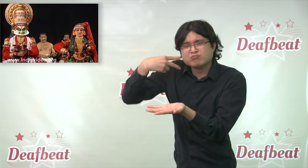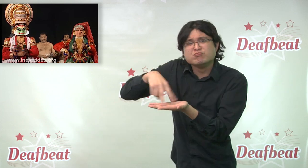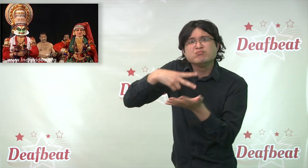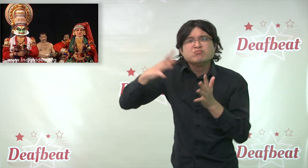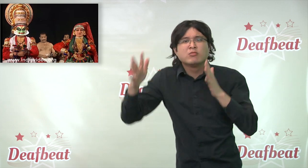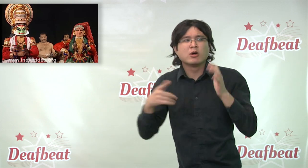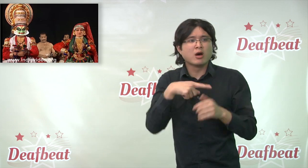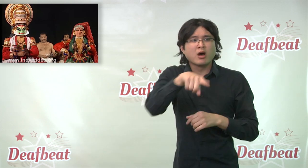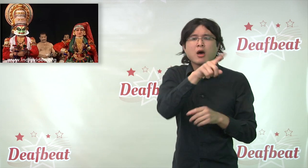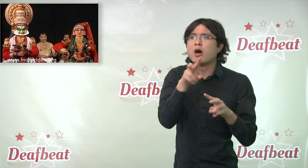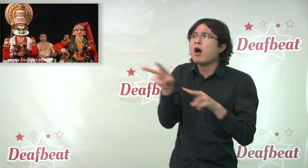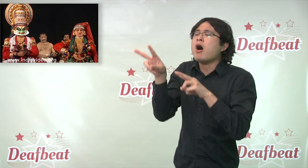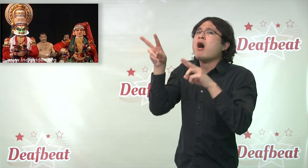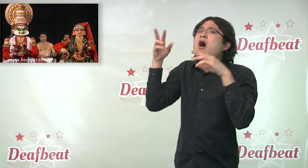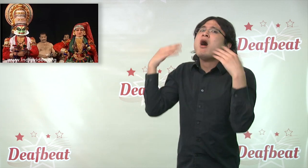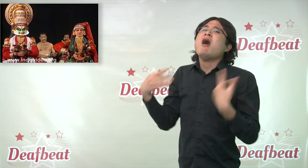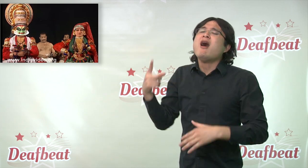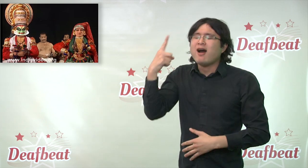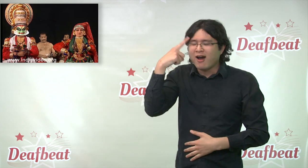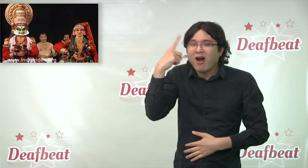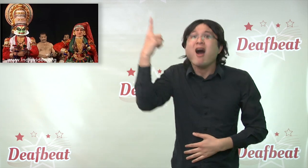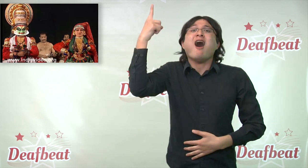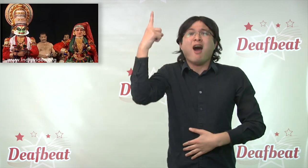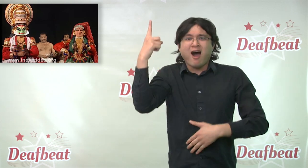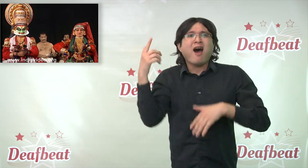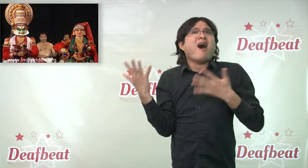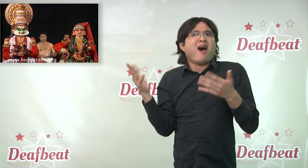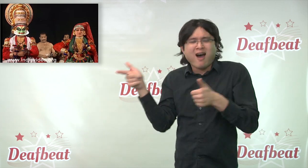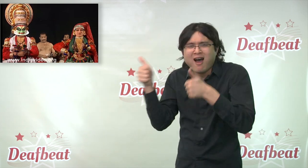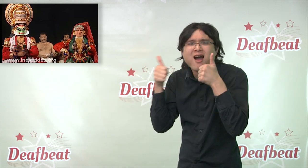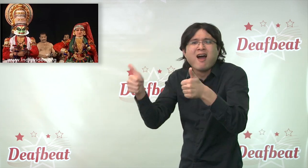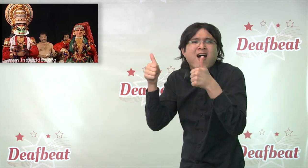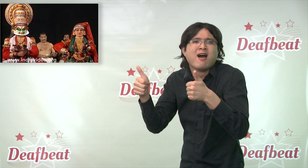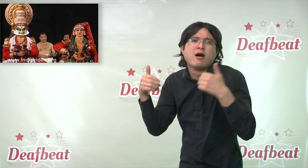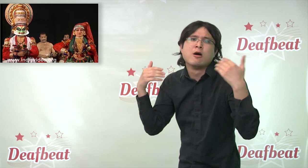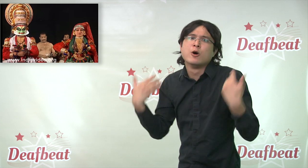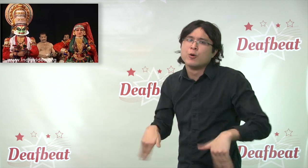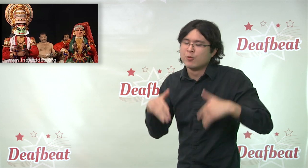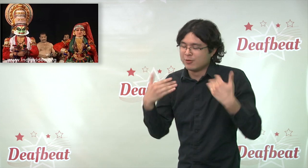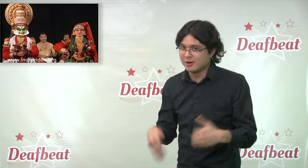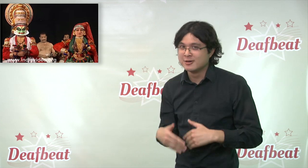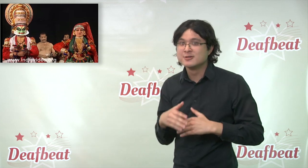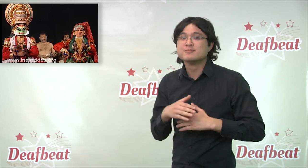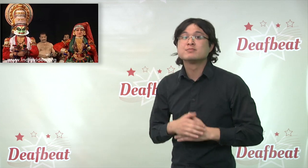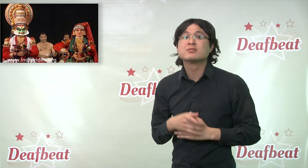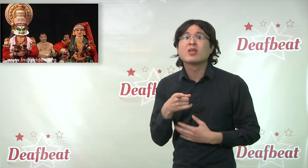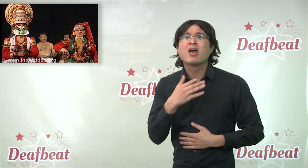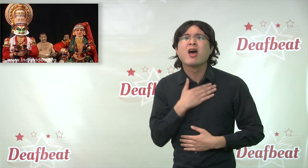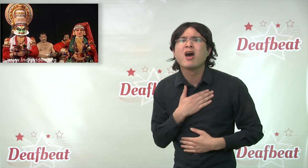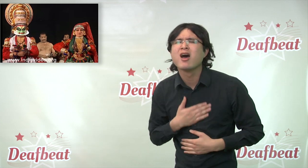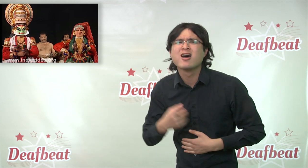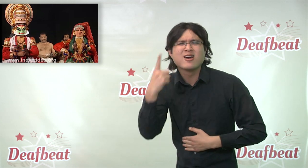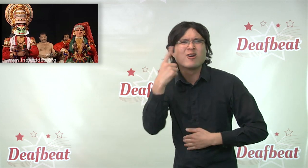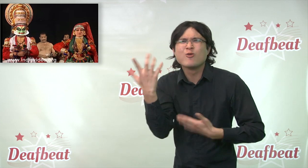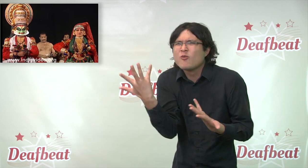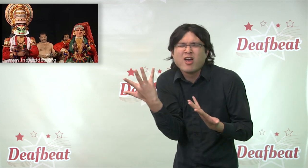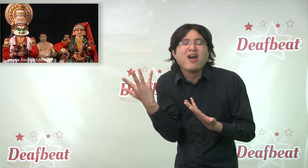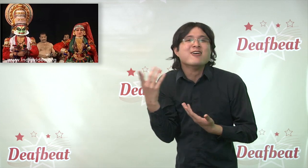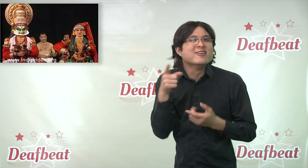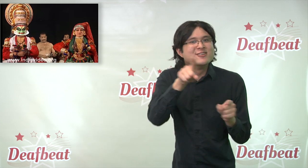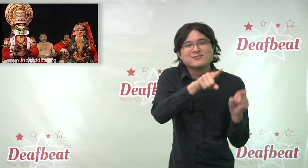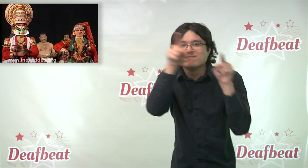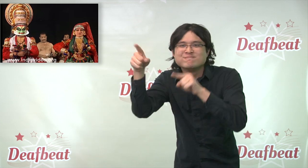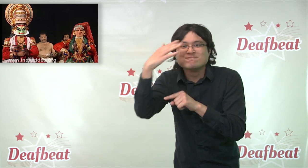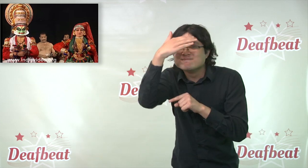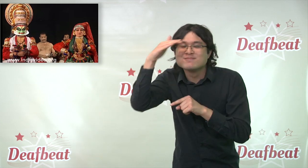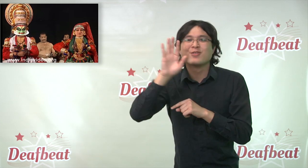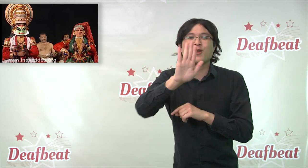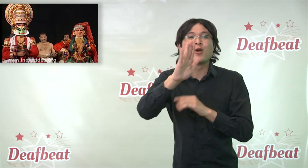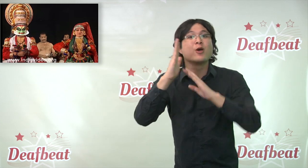throughout the entire show and yet the audience still understands what’s going on! If you find out